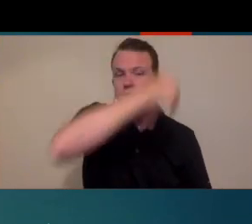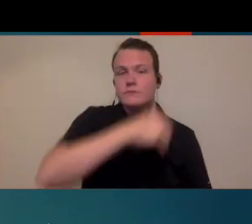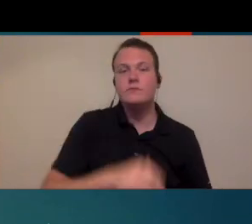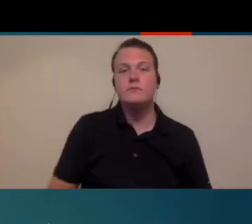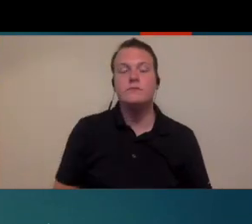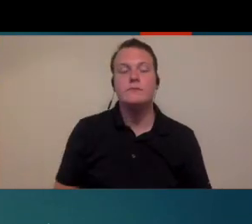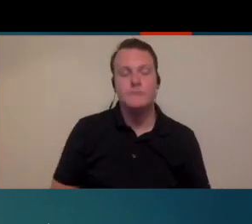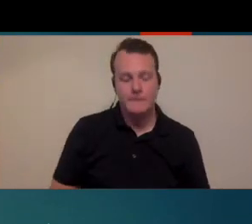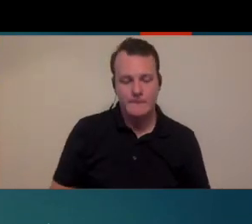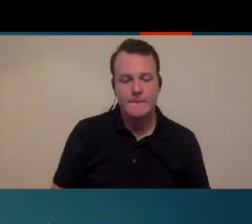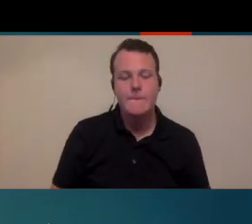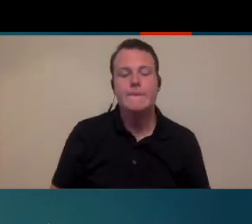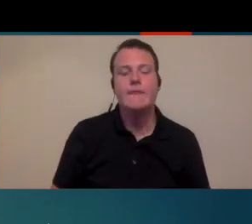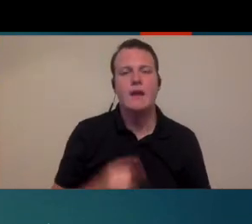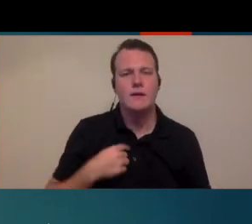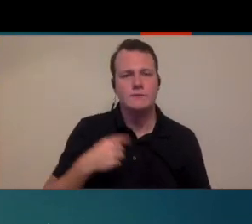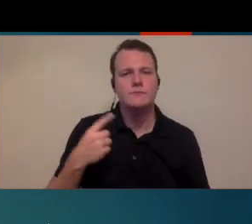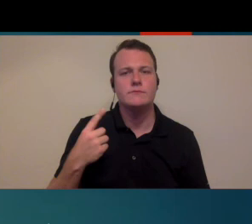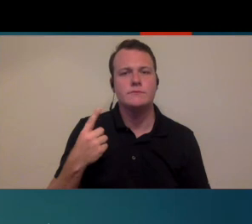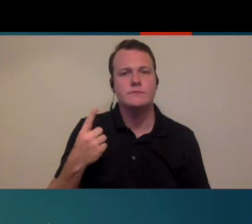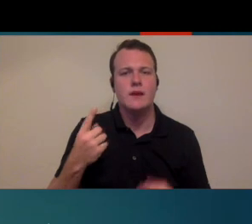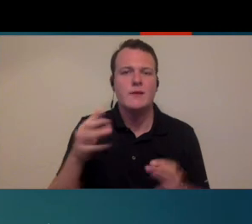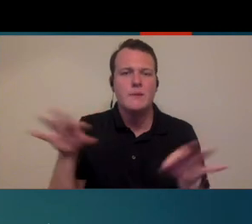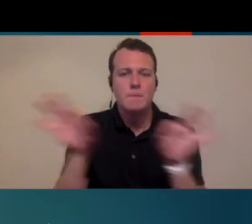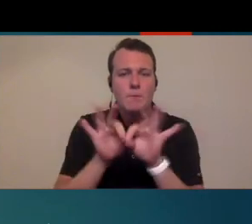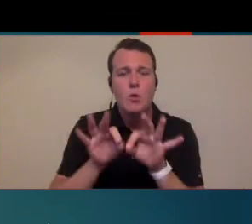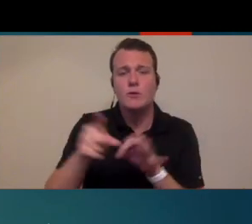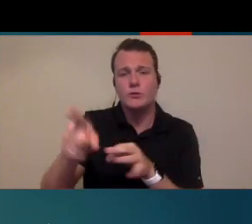think another important comment about this is this is where educating your